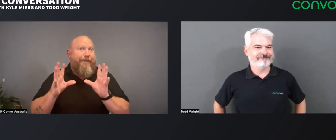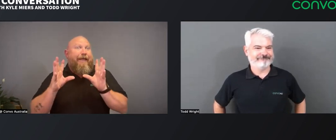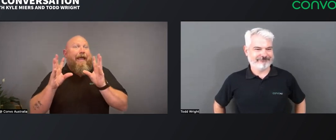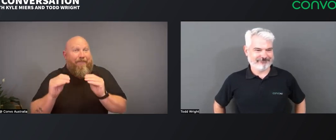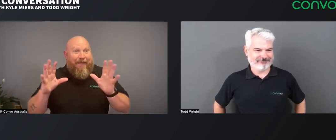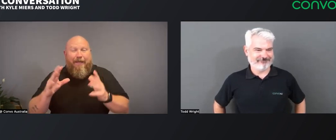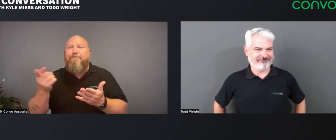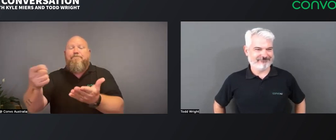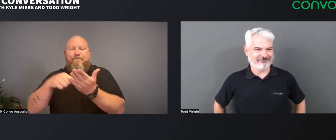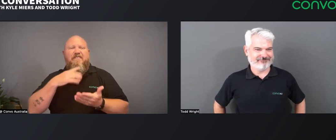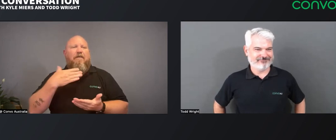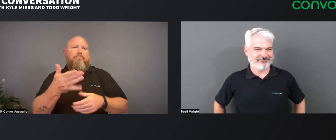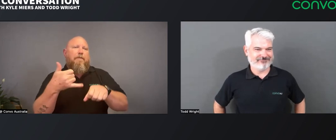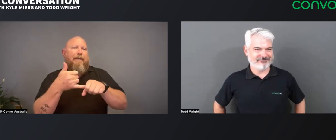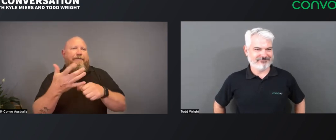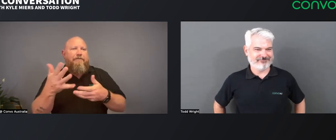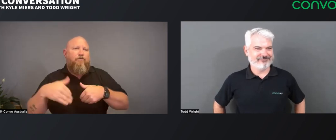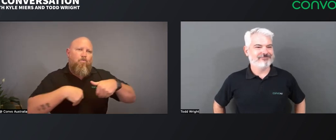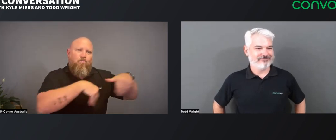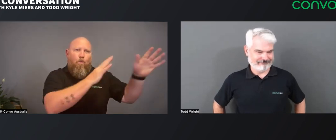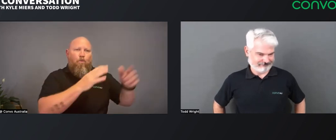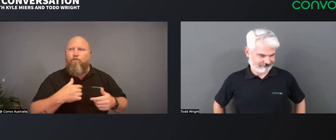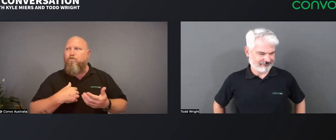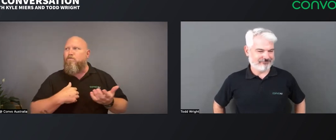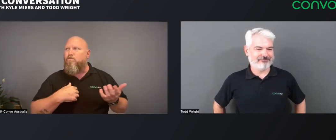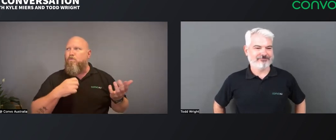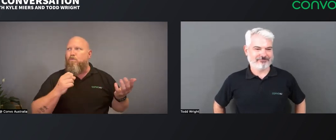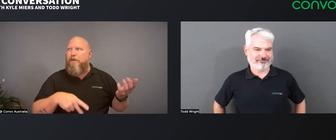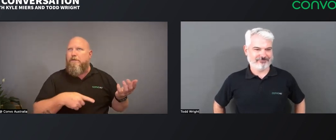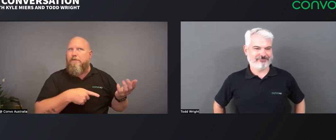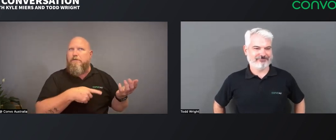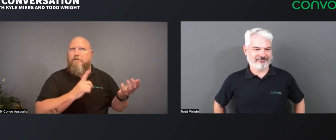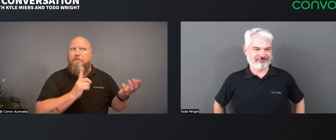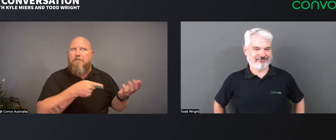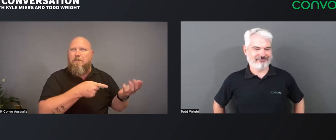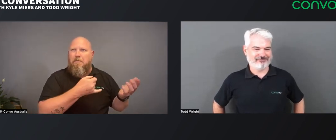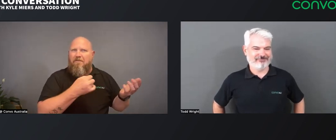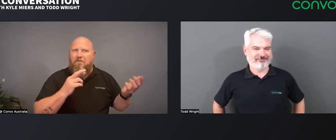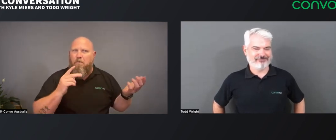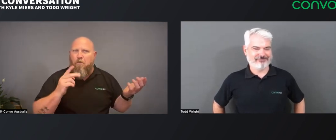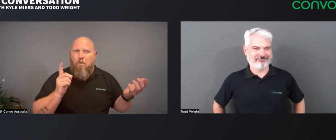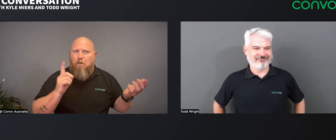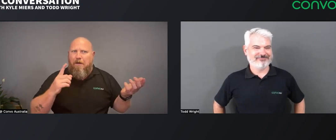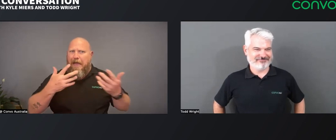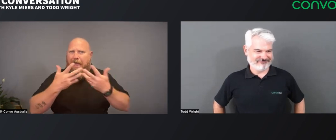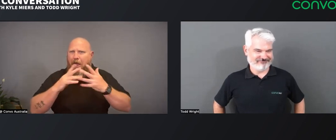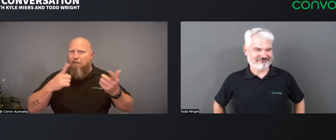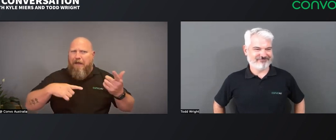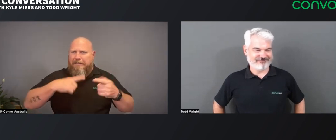then he would give me some medication and send me on my way. So, I would think “Okay, what's his medication for?